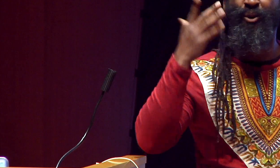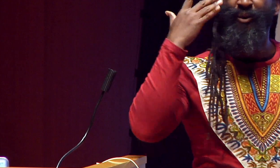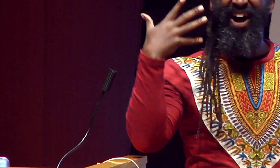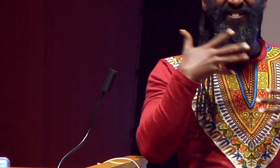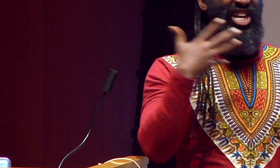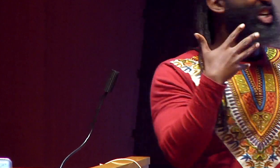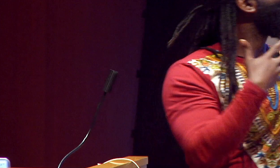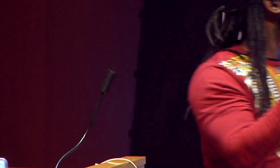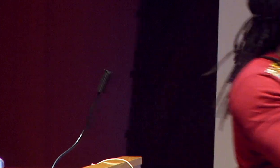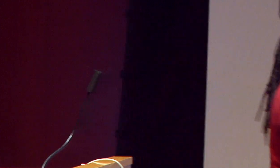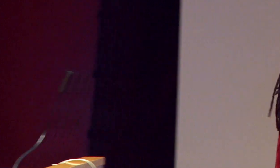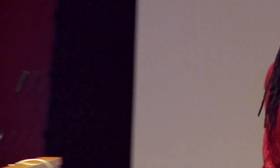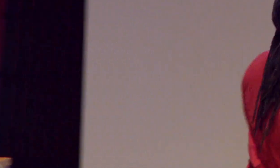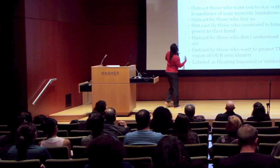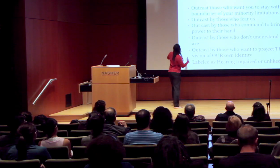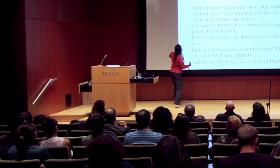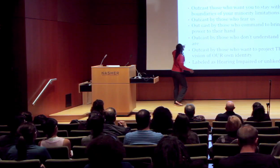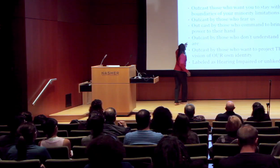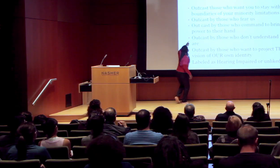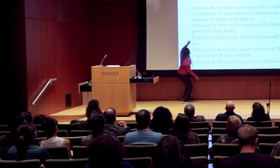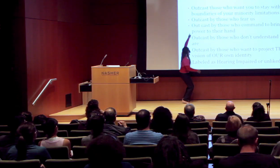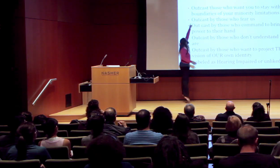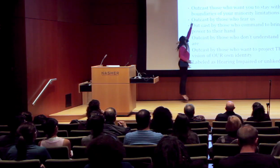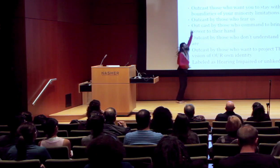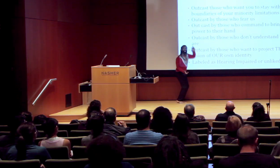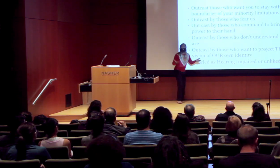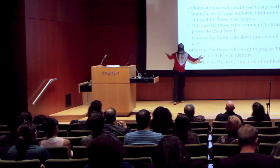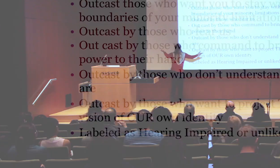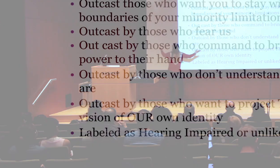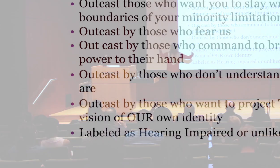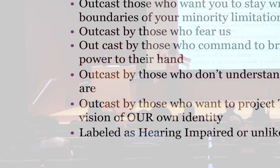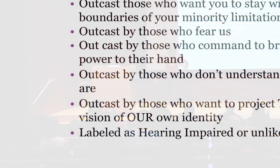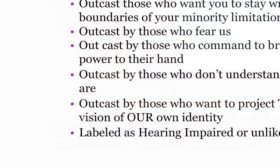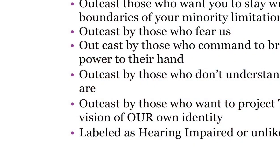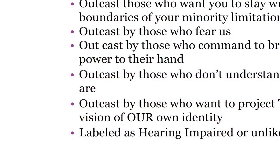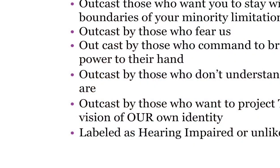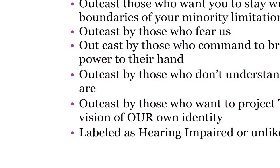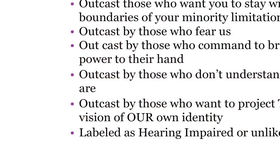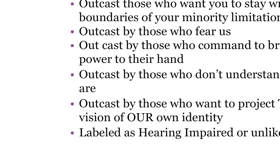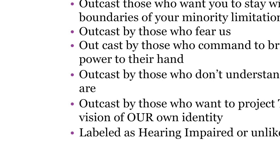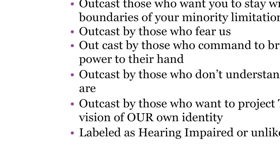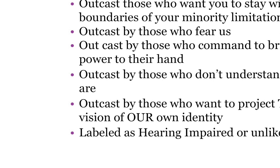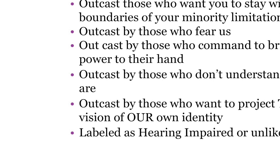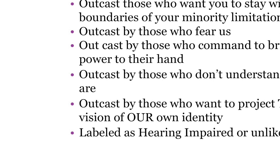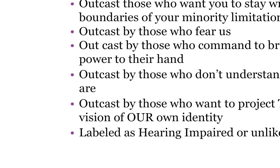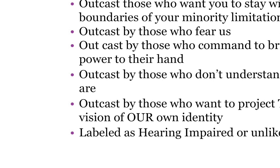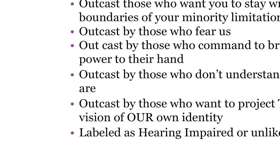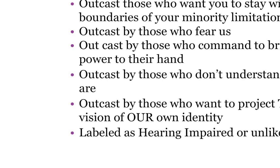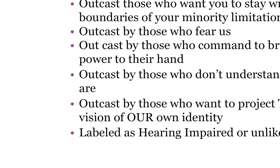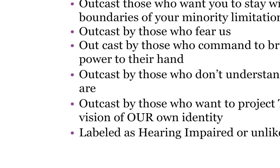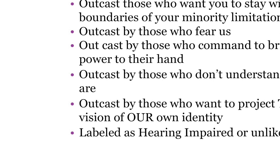So that’s my question for you, why fear? This right here. Right there. “Outcast by those who fear us.” Why do they fear us?